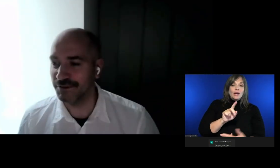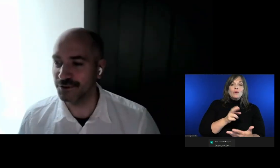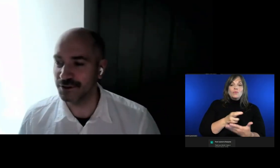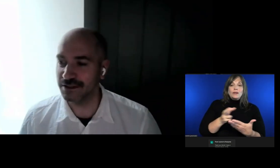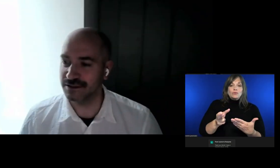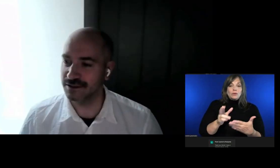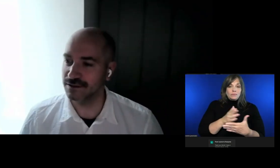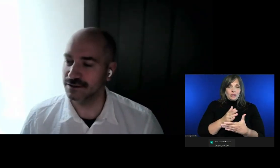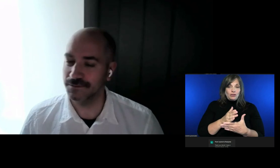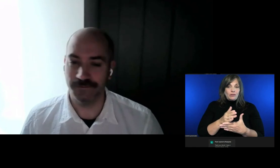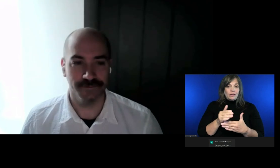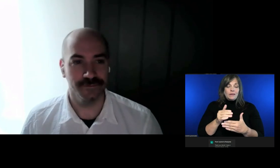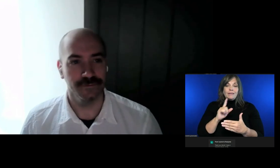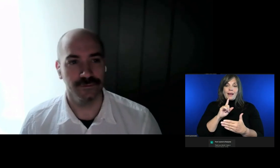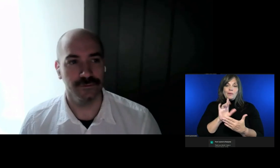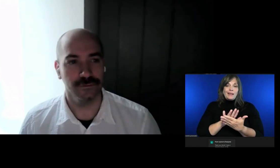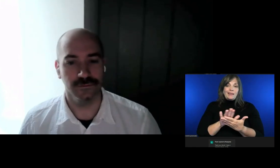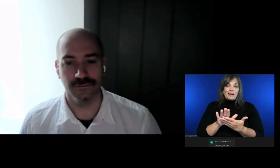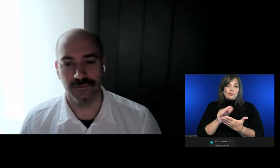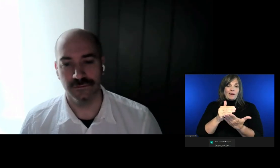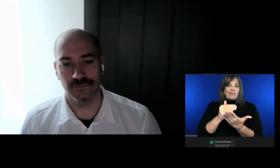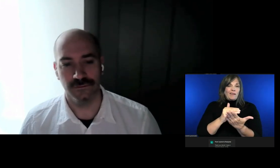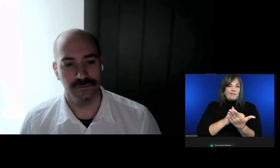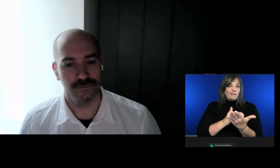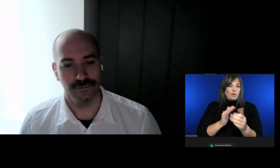It would be handy to have the full list.